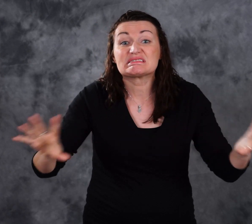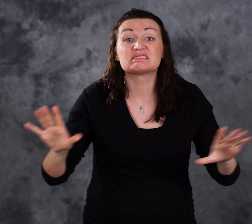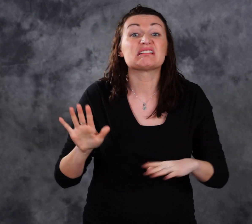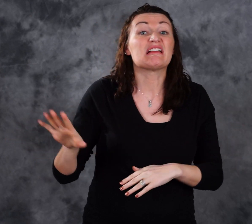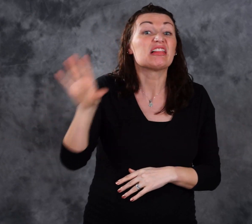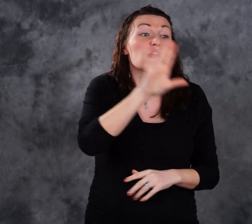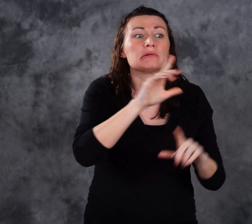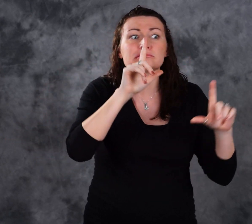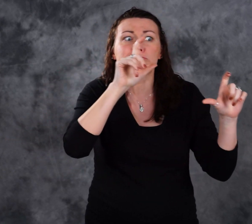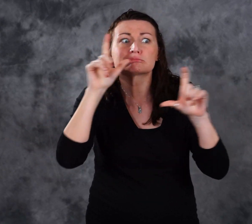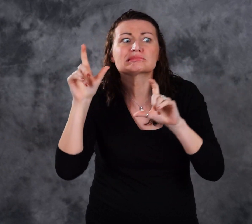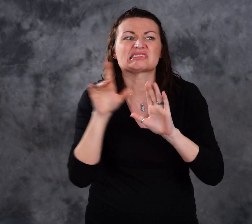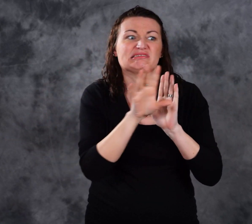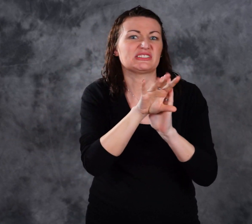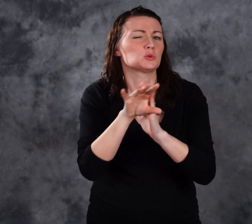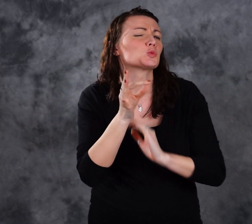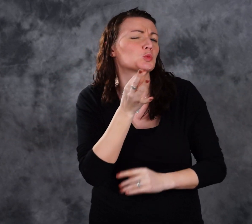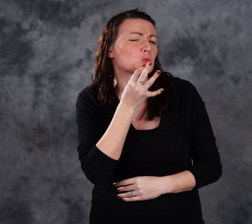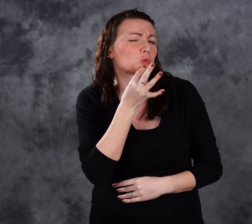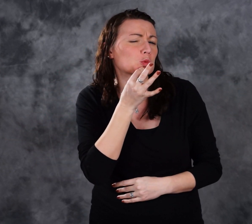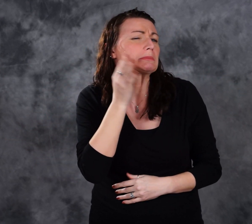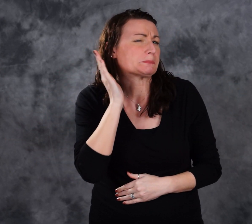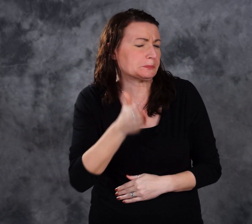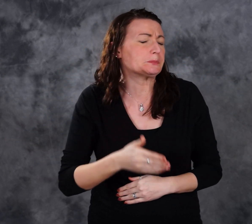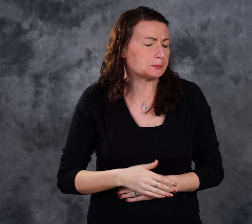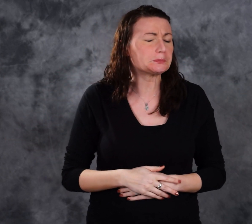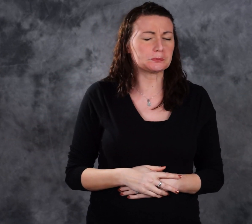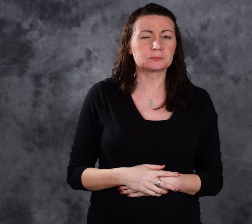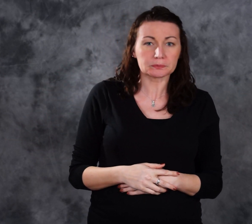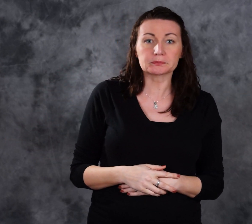We will distribute their photos and videos soon!